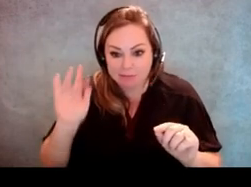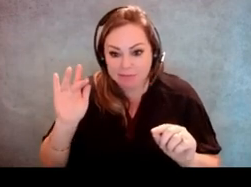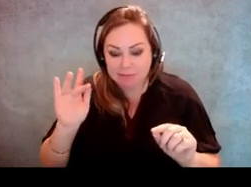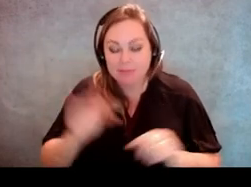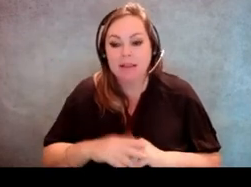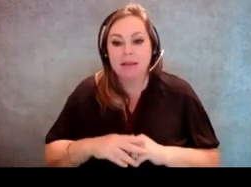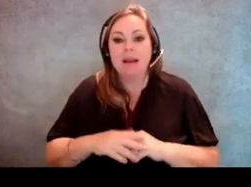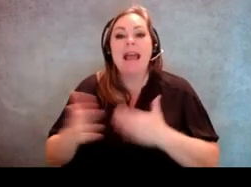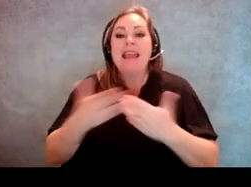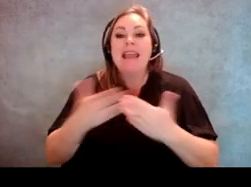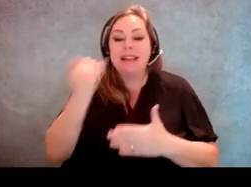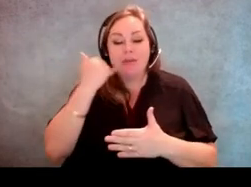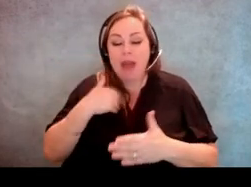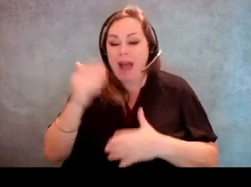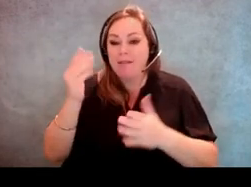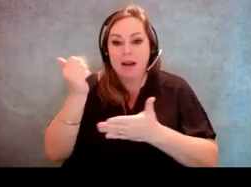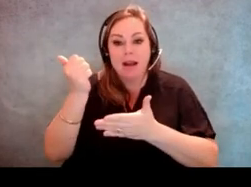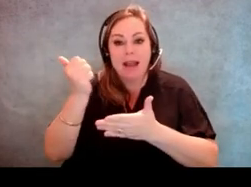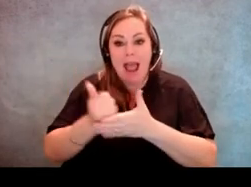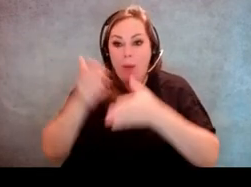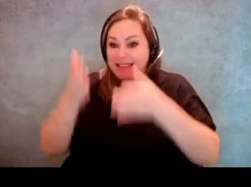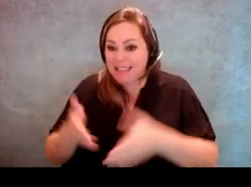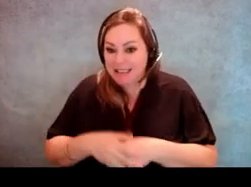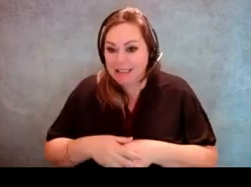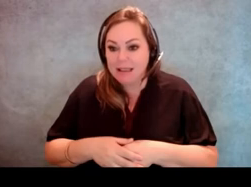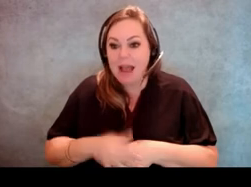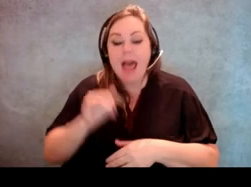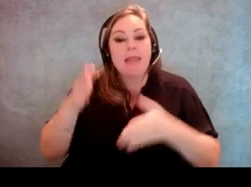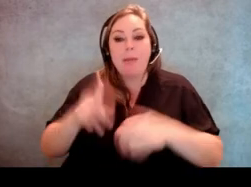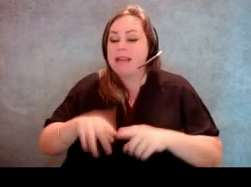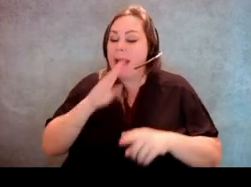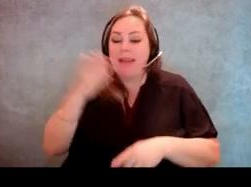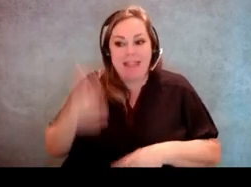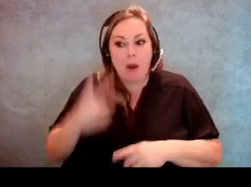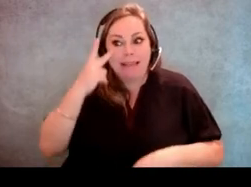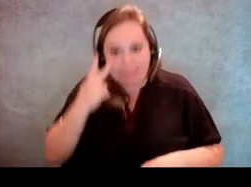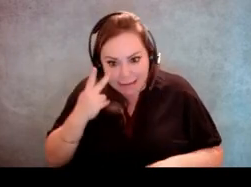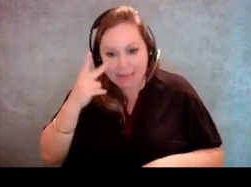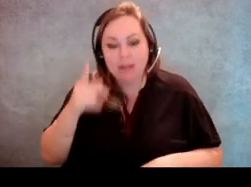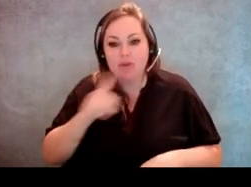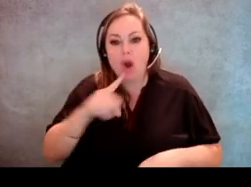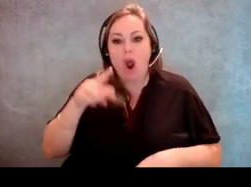the poll watcher does not have the right to be in the area so that they can see you're actually casting up the ballot.